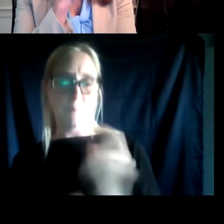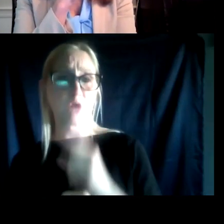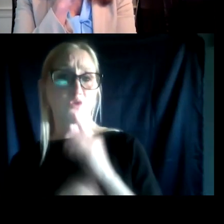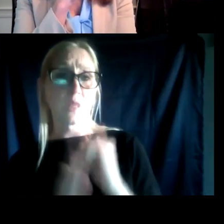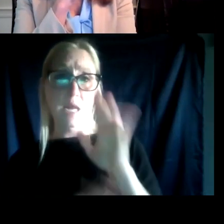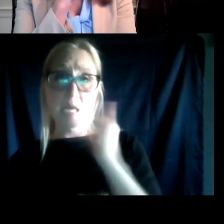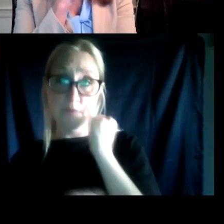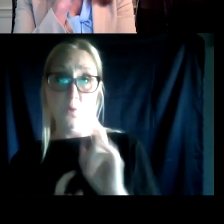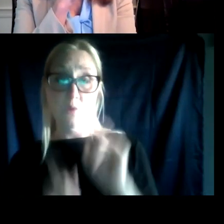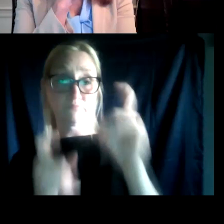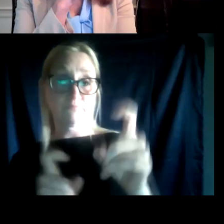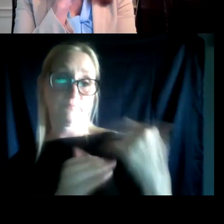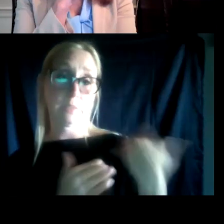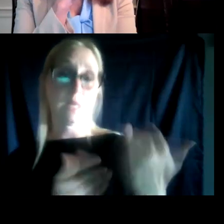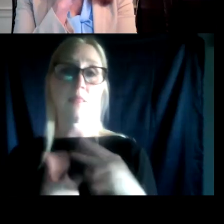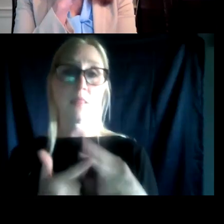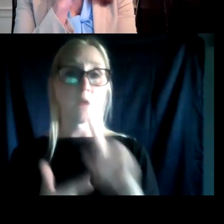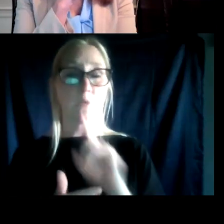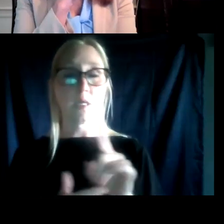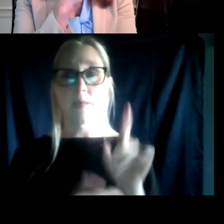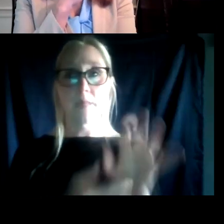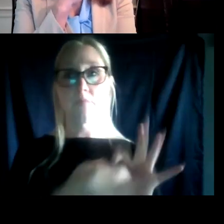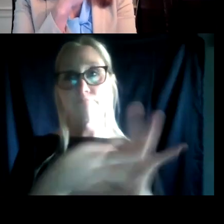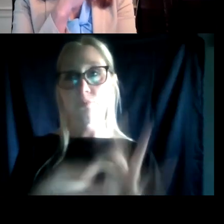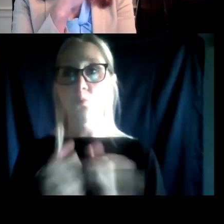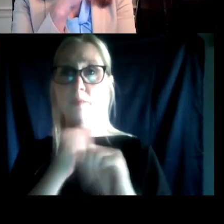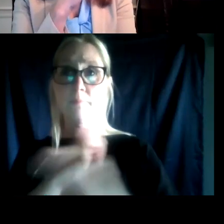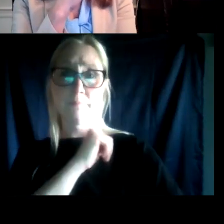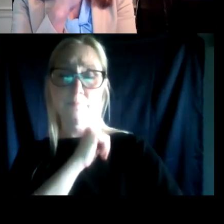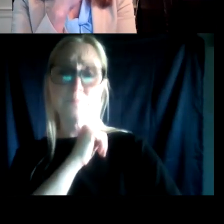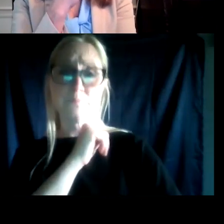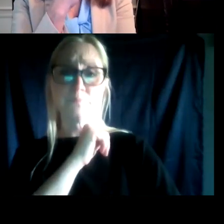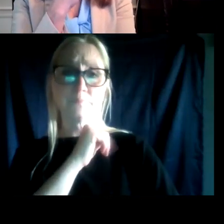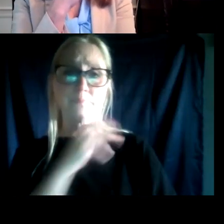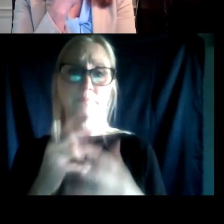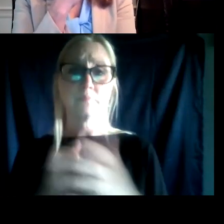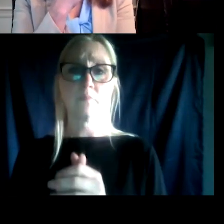it kind of corresponds to the infraction. And I think substance use can be conceived of different ways in terms of how that might fit